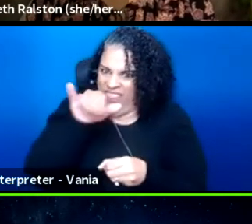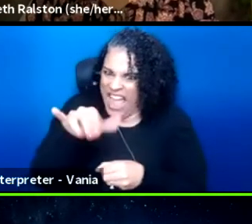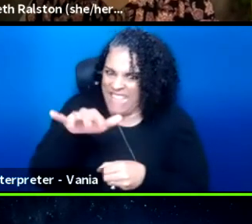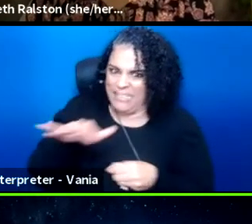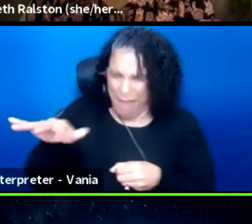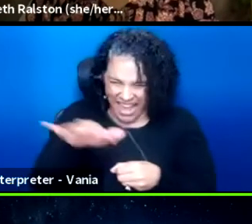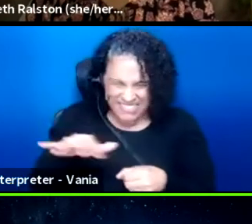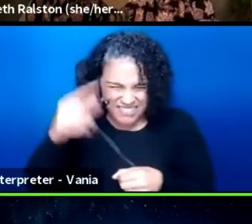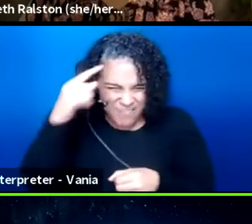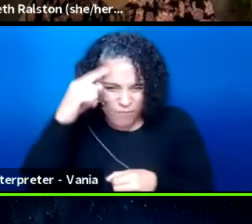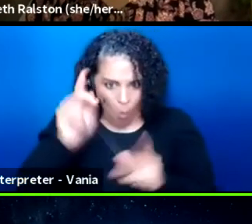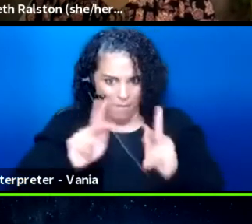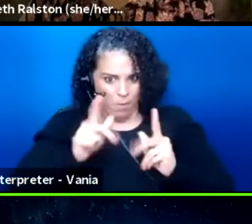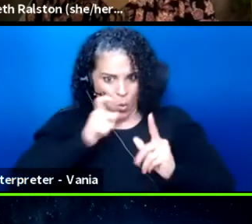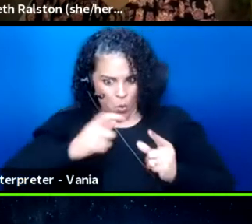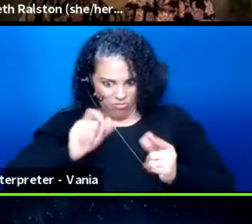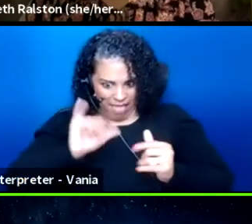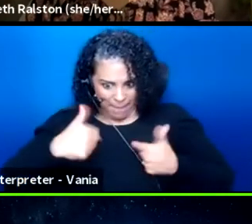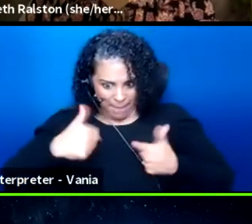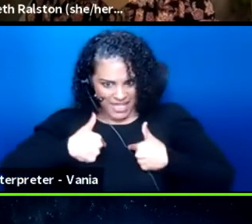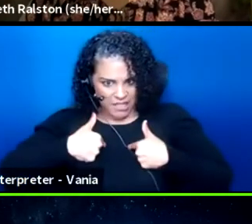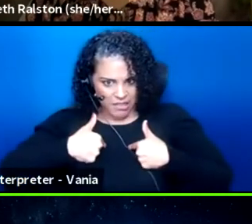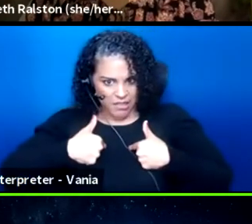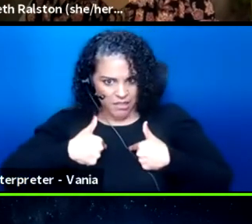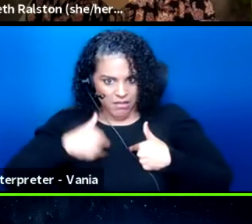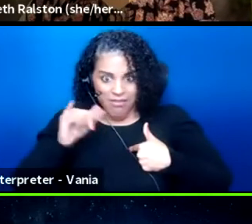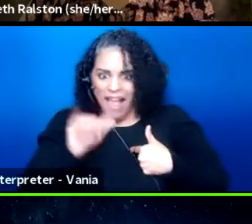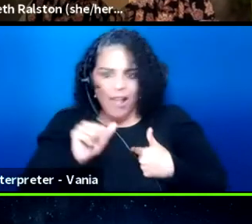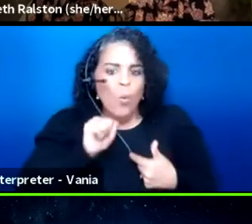for people like me, that we're not dealing with